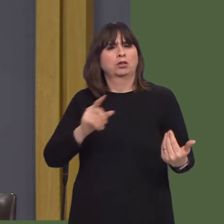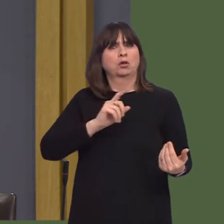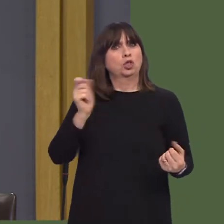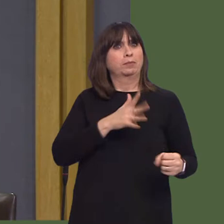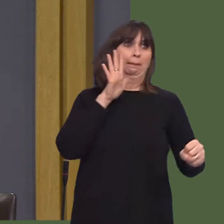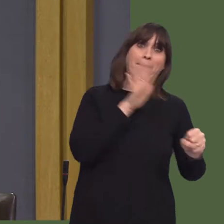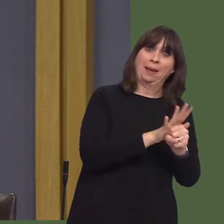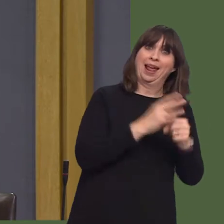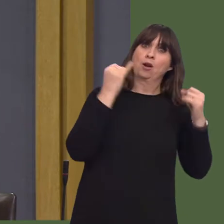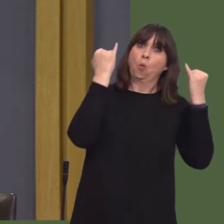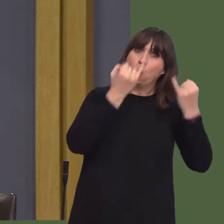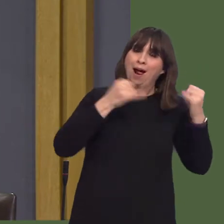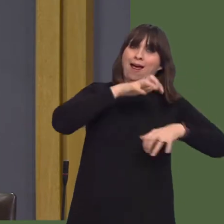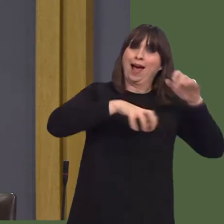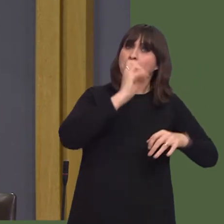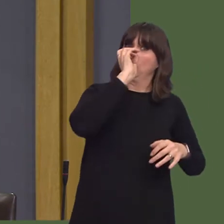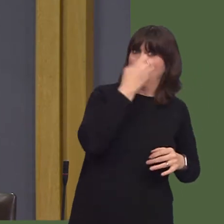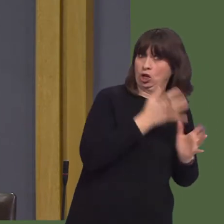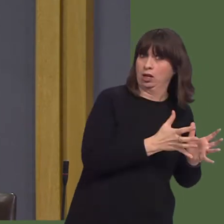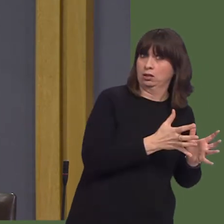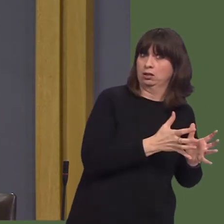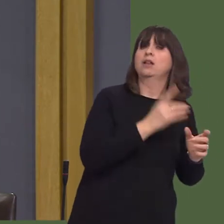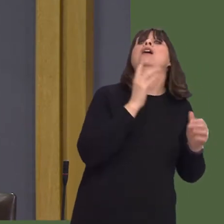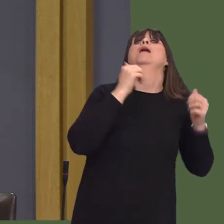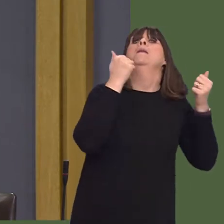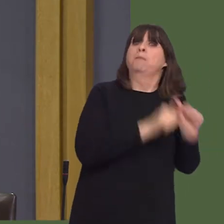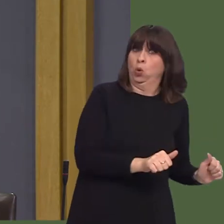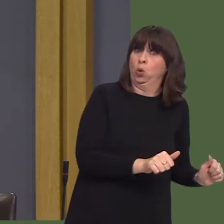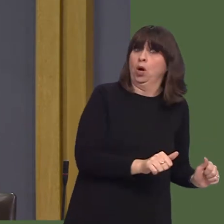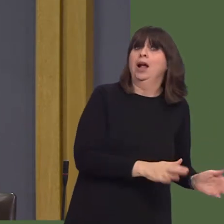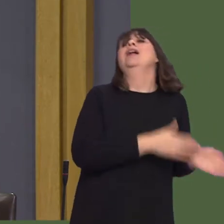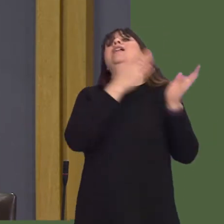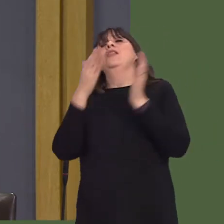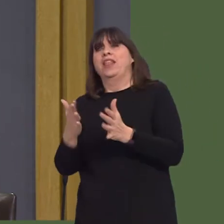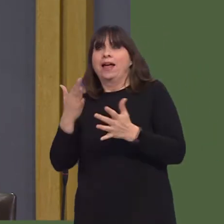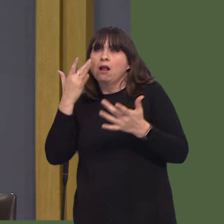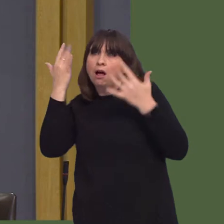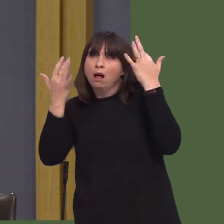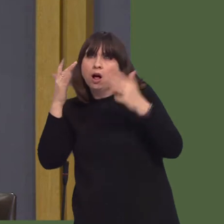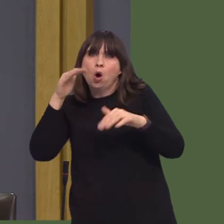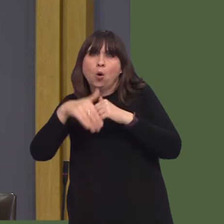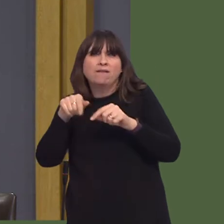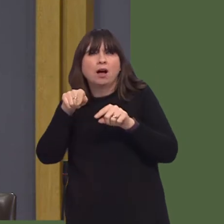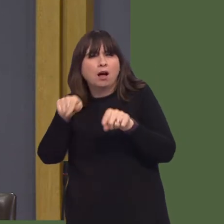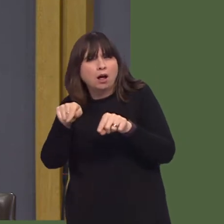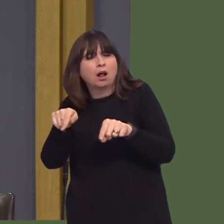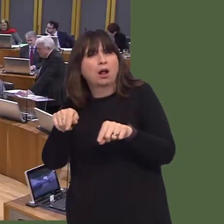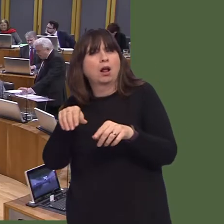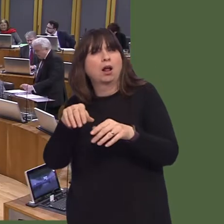He is somebody who has been very keen to make sure that we look at the fourth industrial